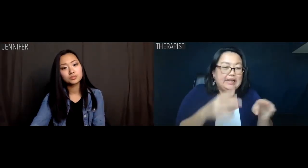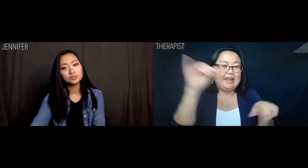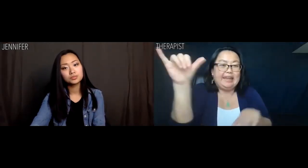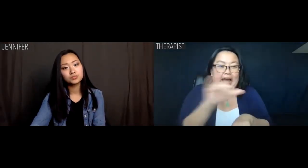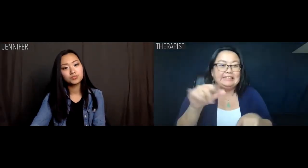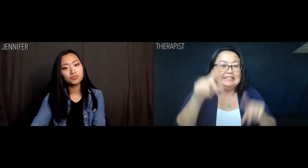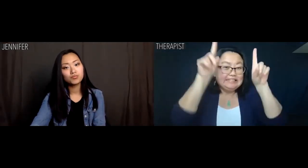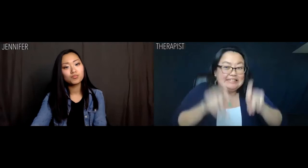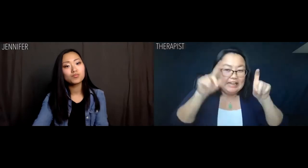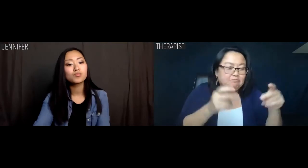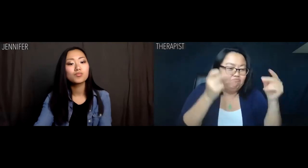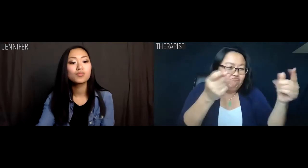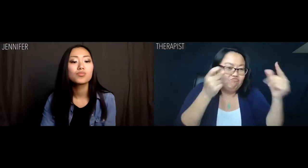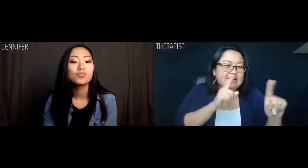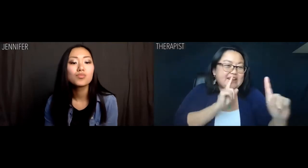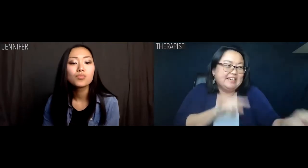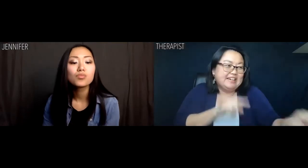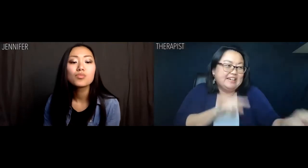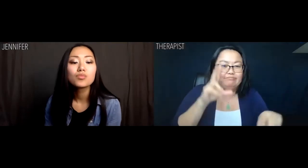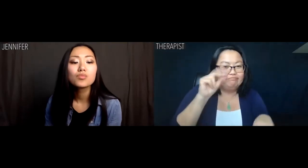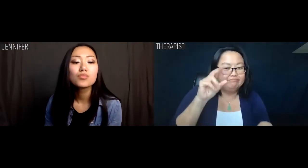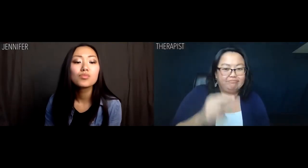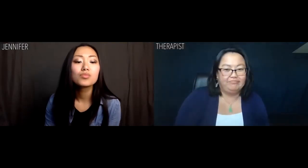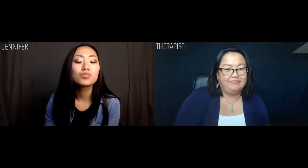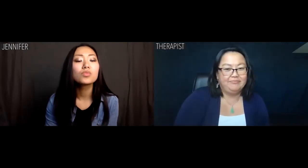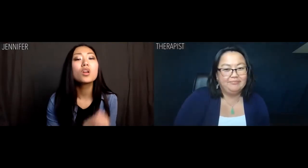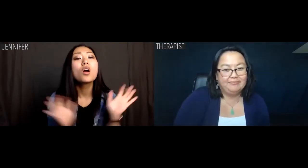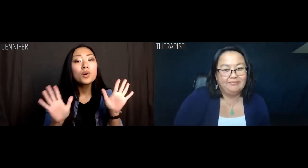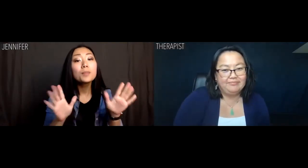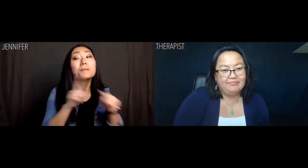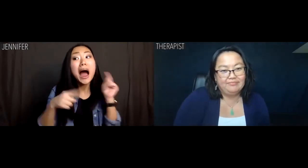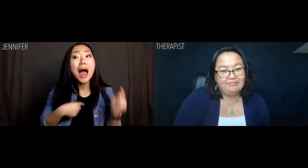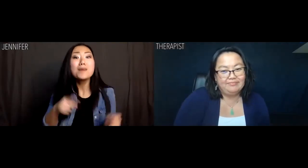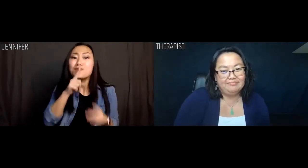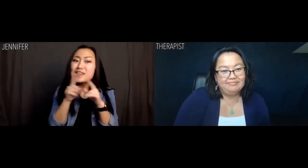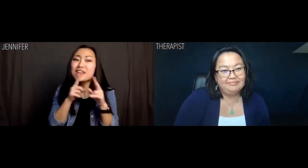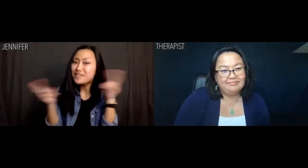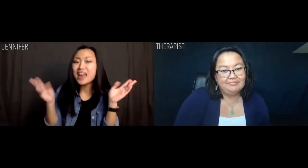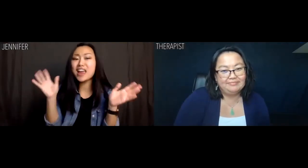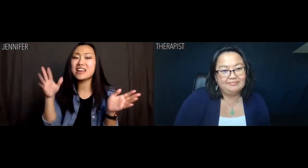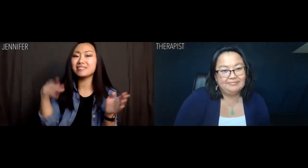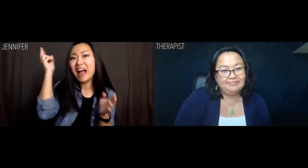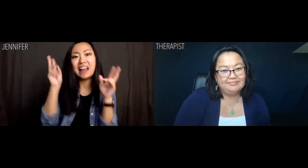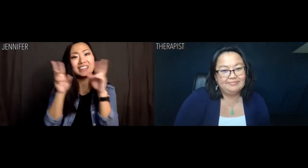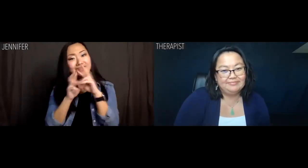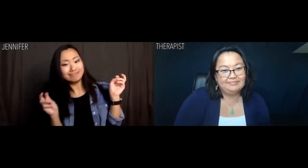It's not some standardized test with standardized answers. Jennifer: Yes, but I'm a highly analytical person,